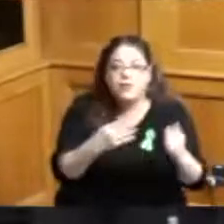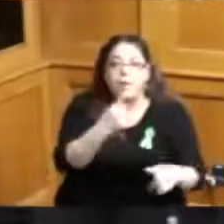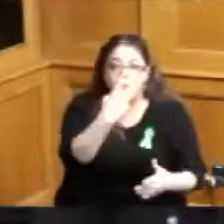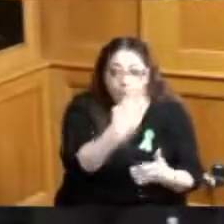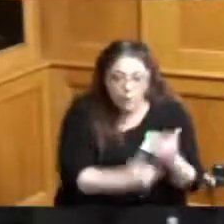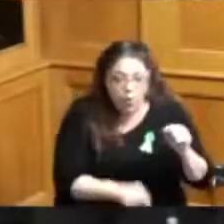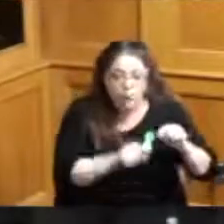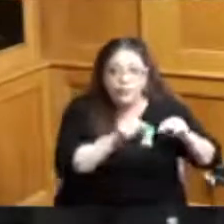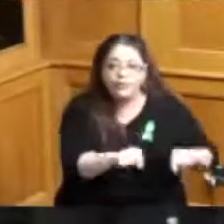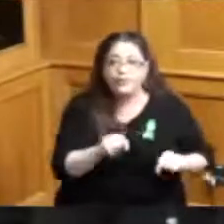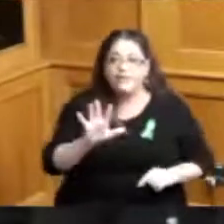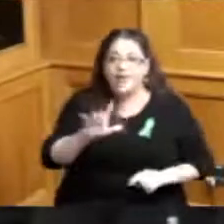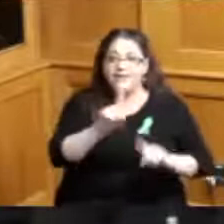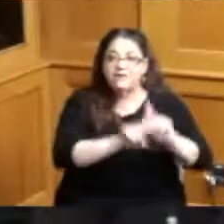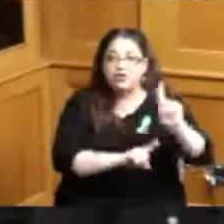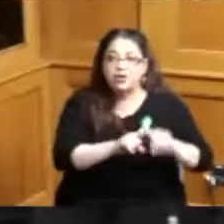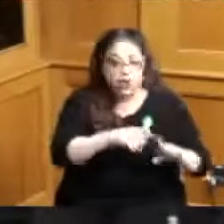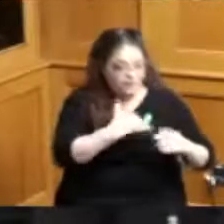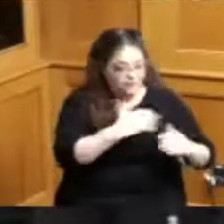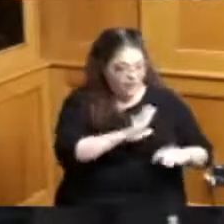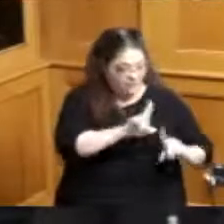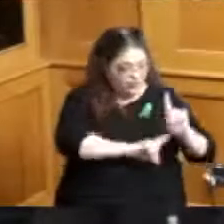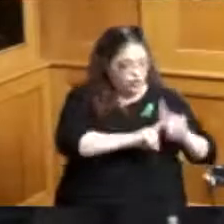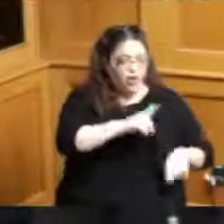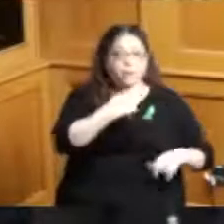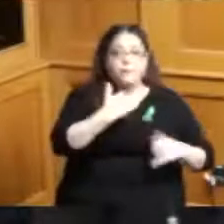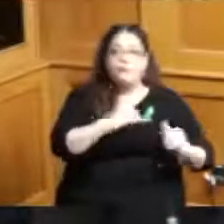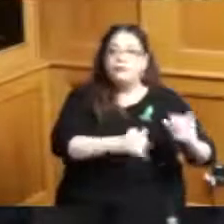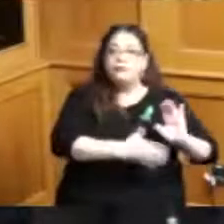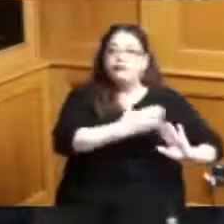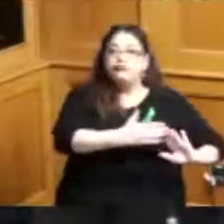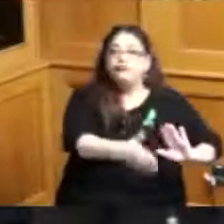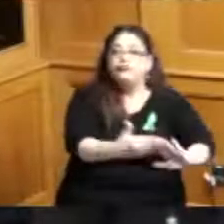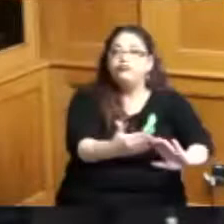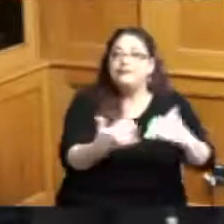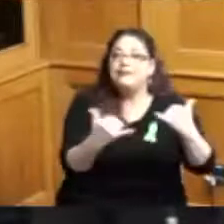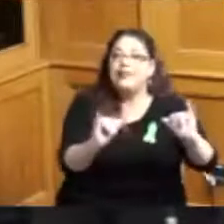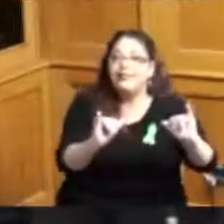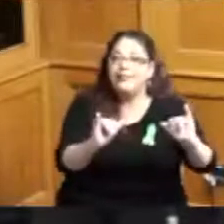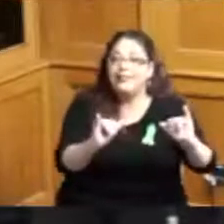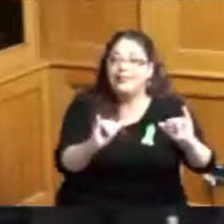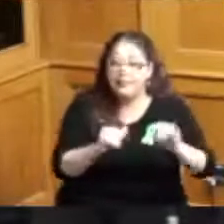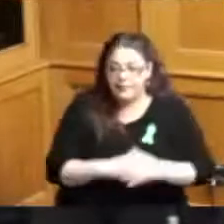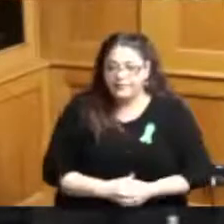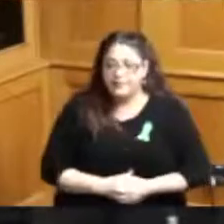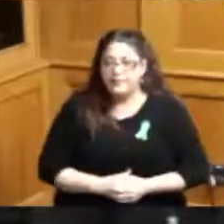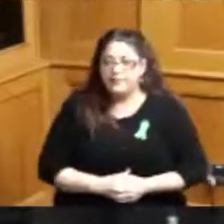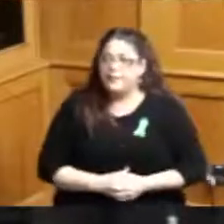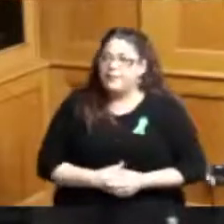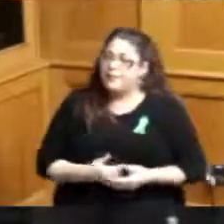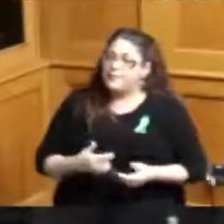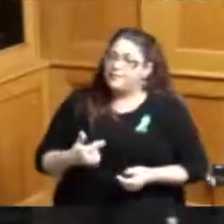they are still standing they are still operating so I ask that you look at your funds and